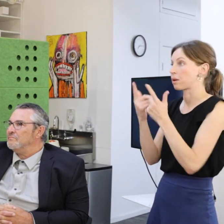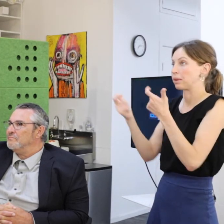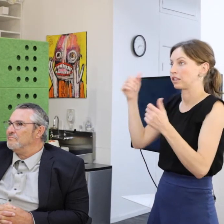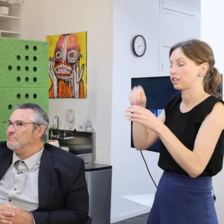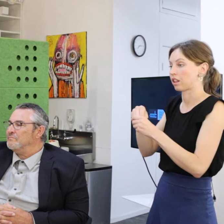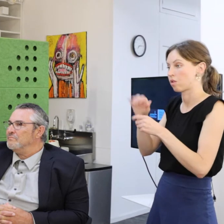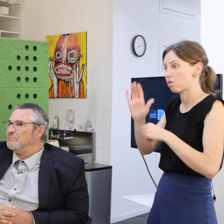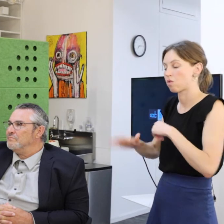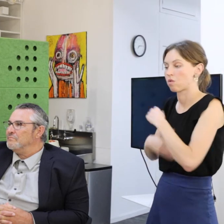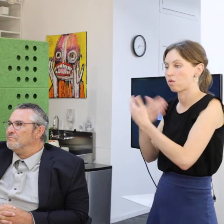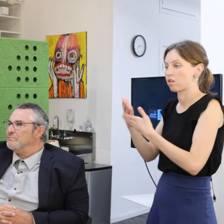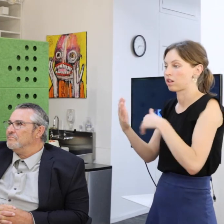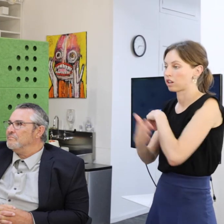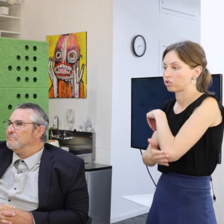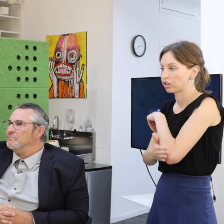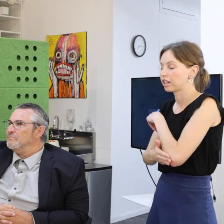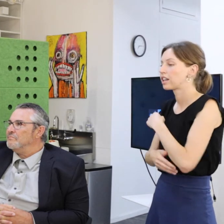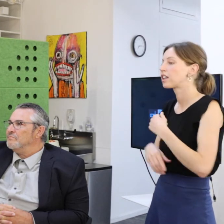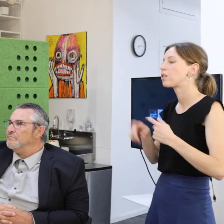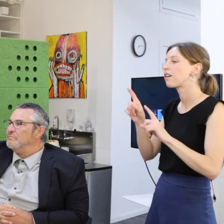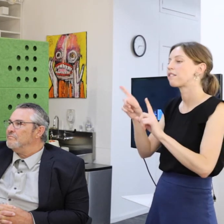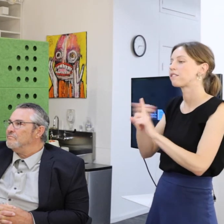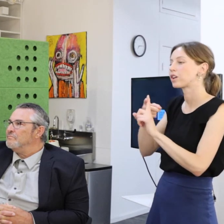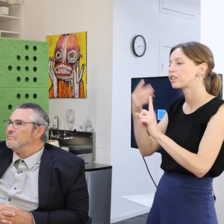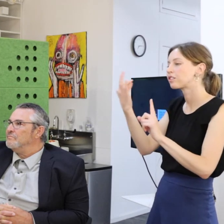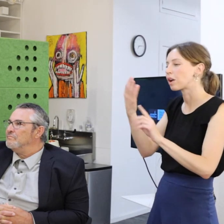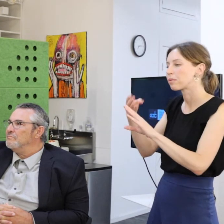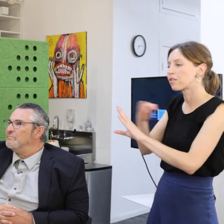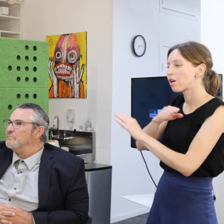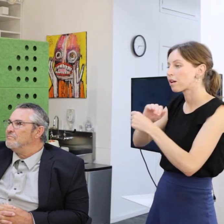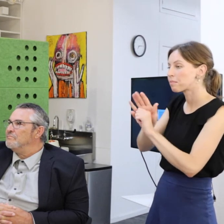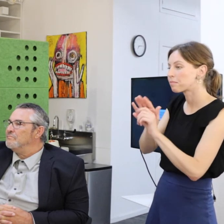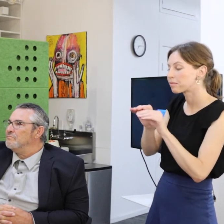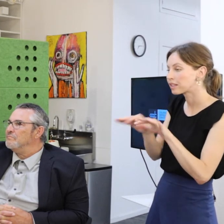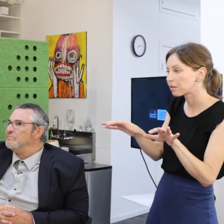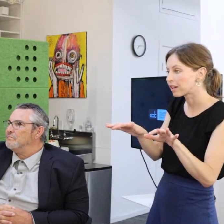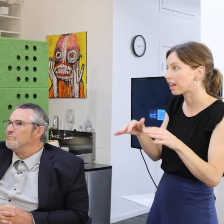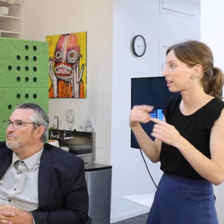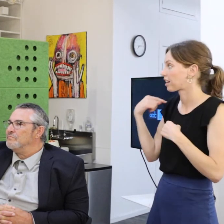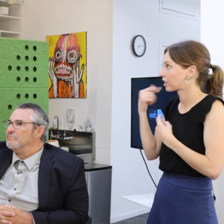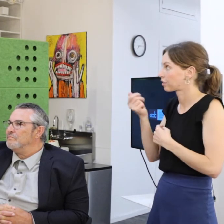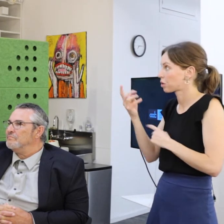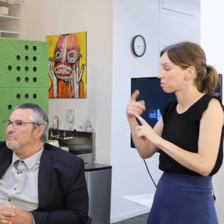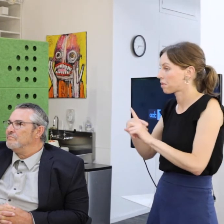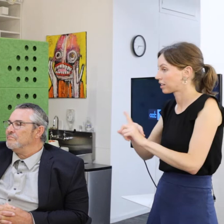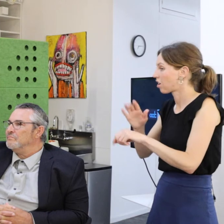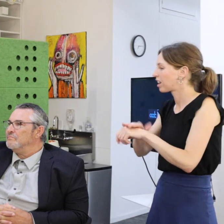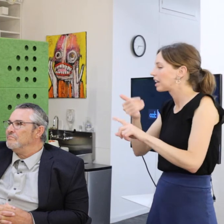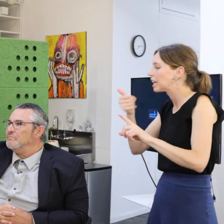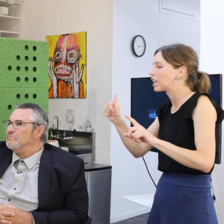And on any given first Friday before the pandemic and now over the last couple of months on any first Friday over a thousand